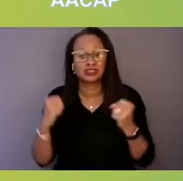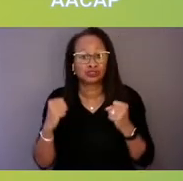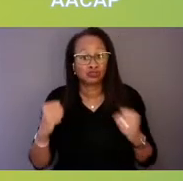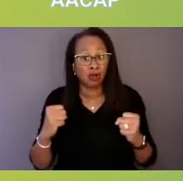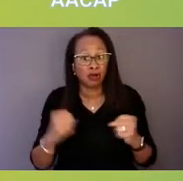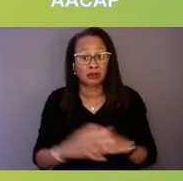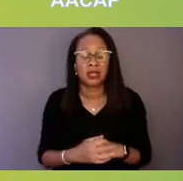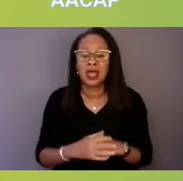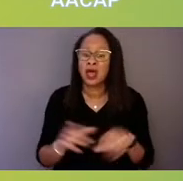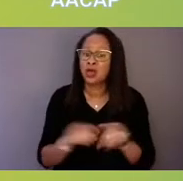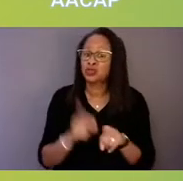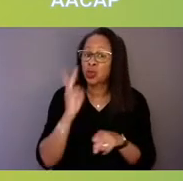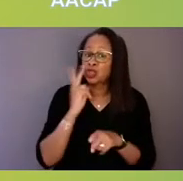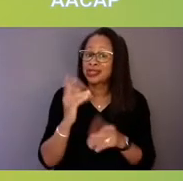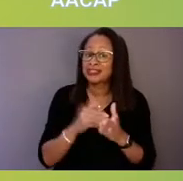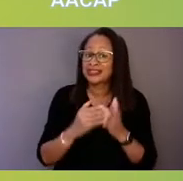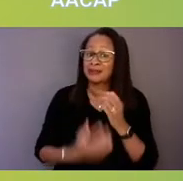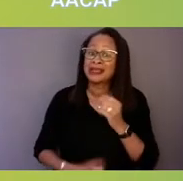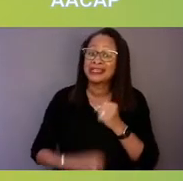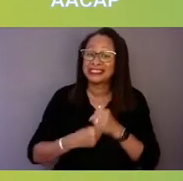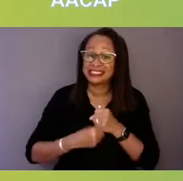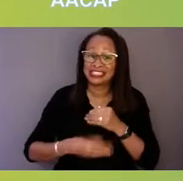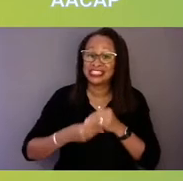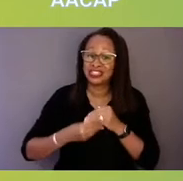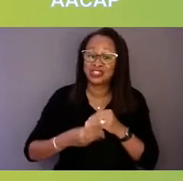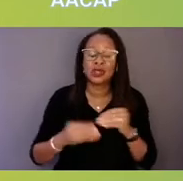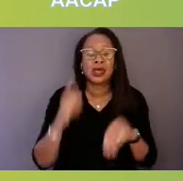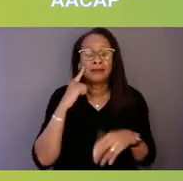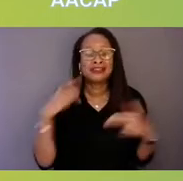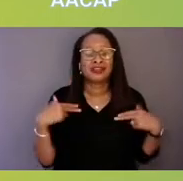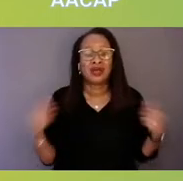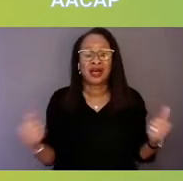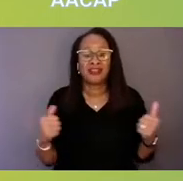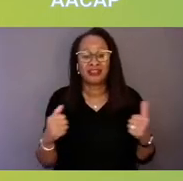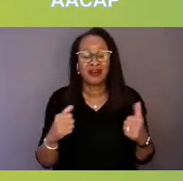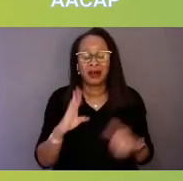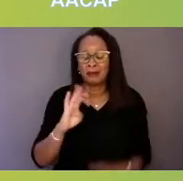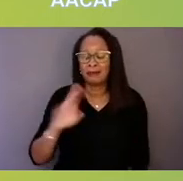some additional mental health block grant money that will serve as a crisis set aside.